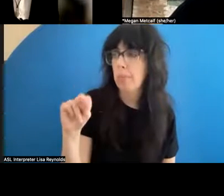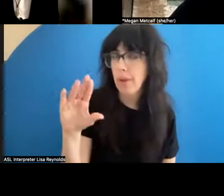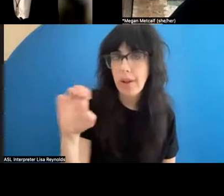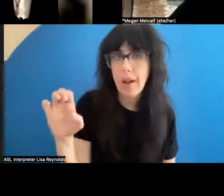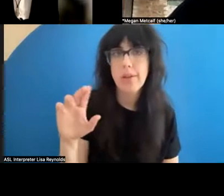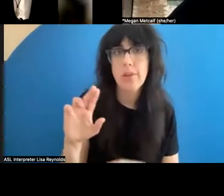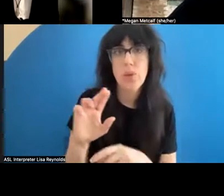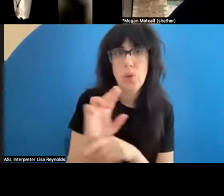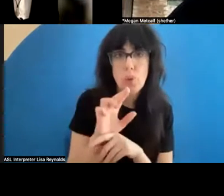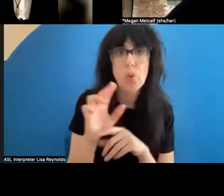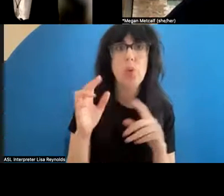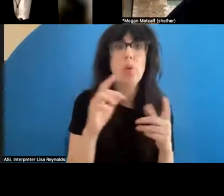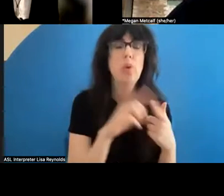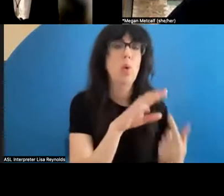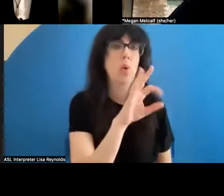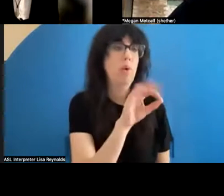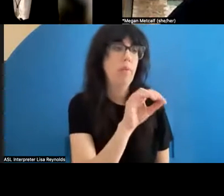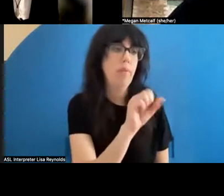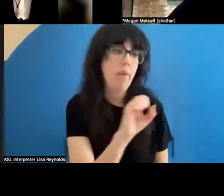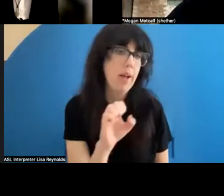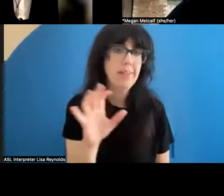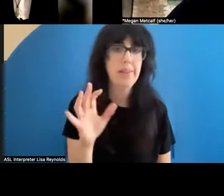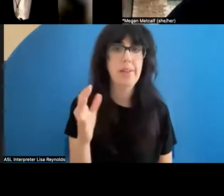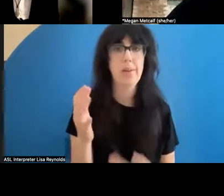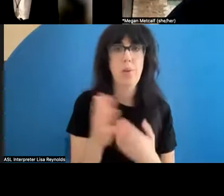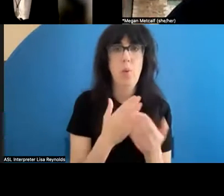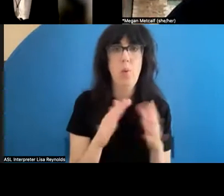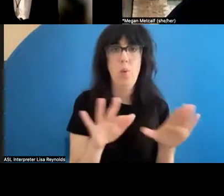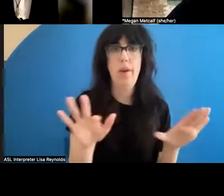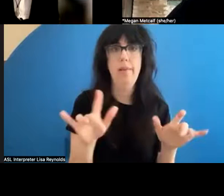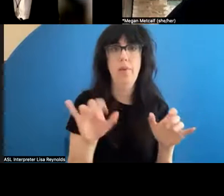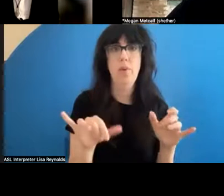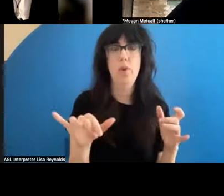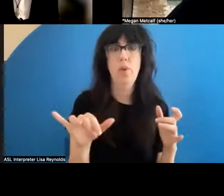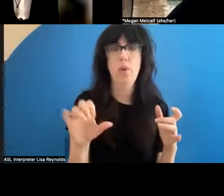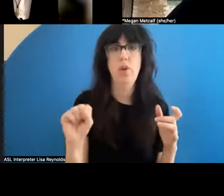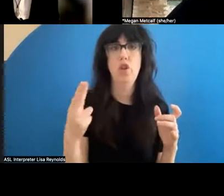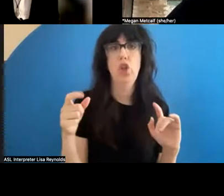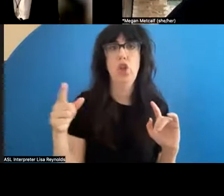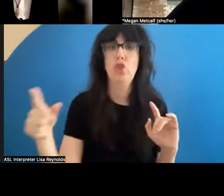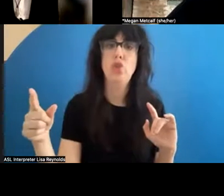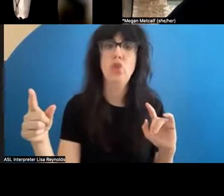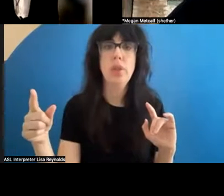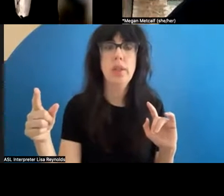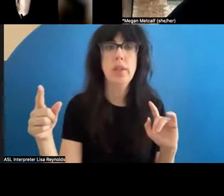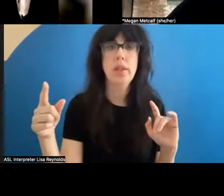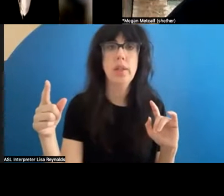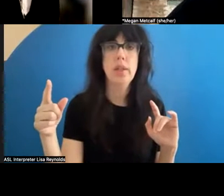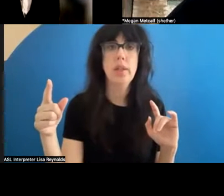, or Fossi or something else , she ends up actually shifting